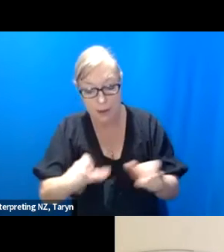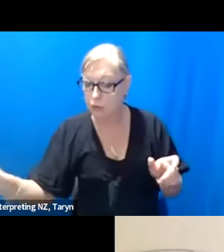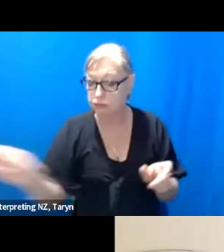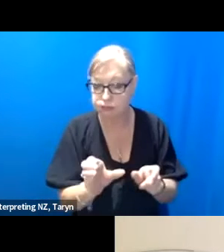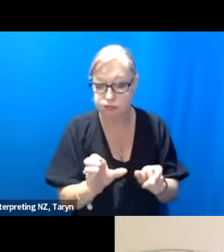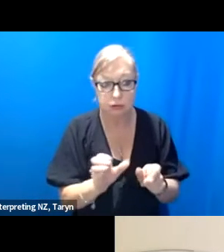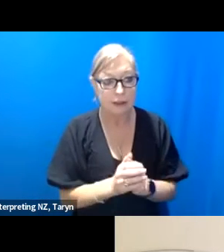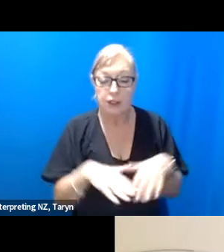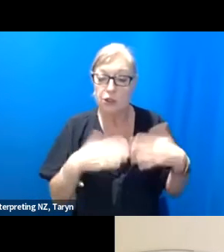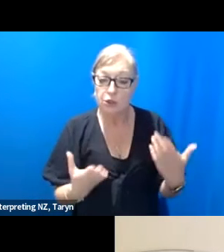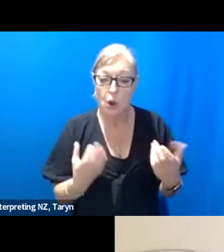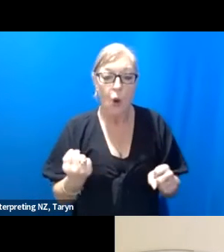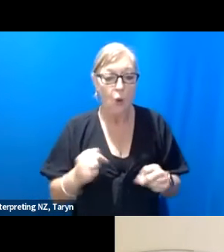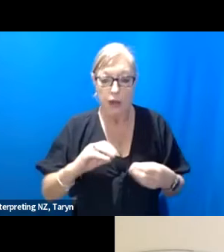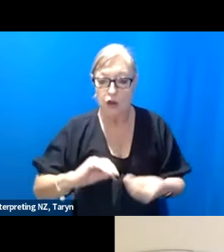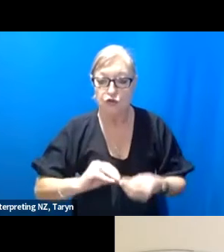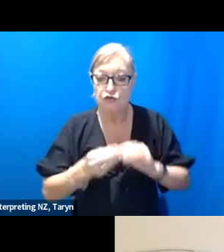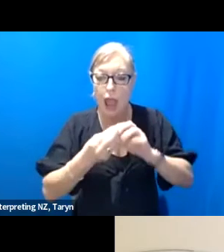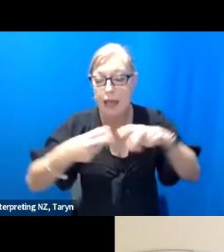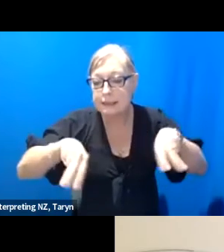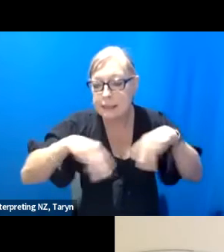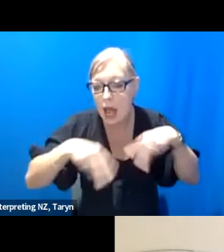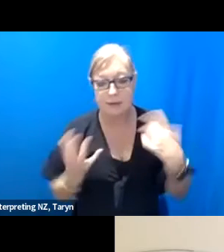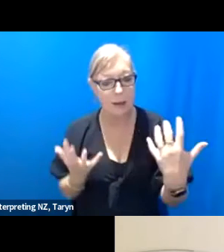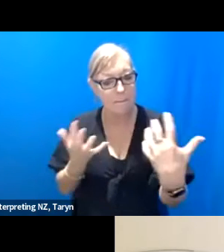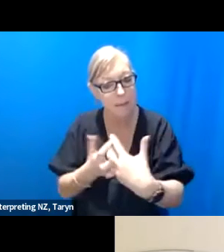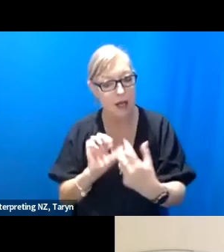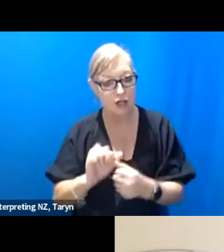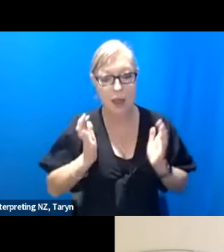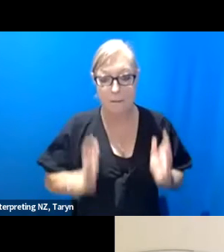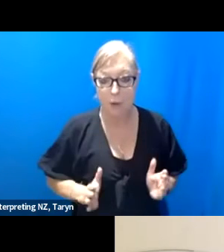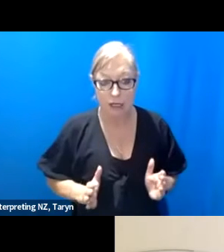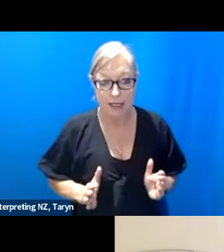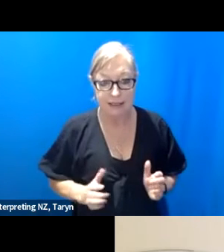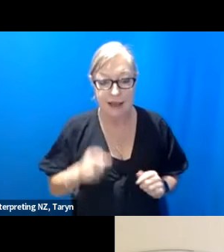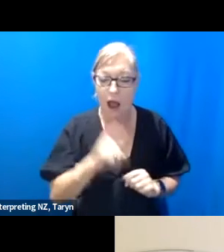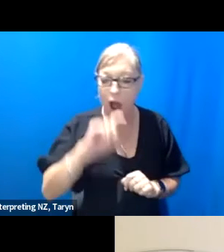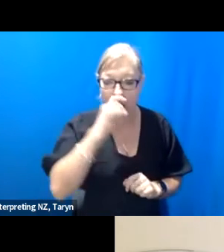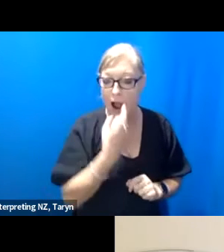performer because I can't have somebody replicate material that was made for a very different body.